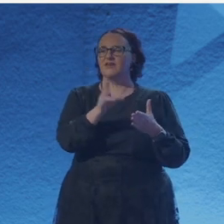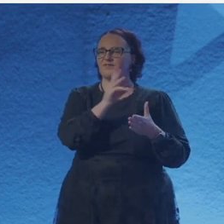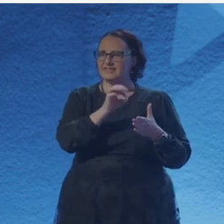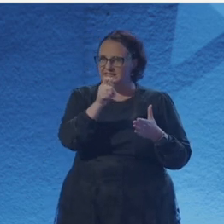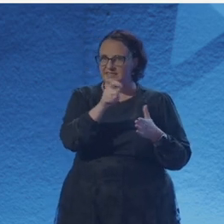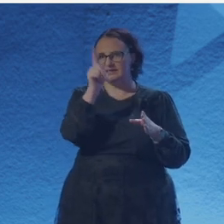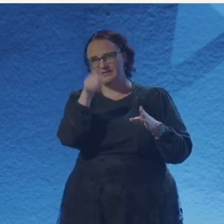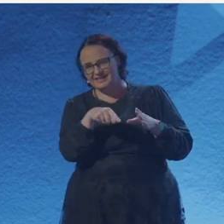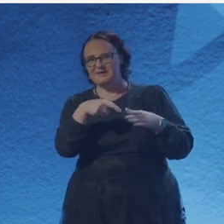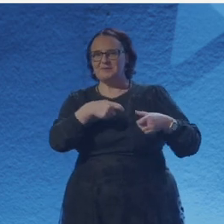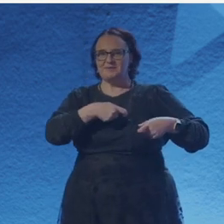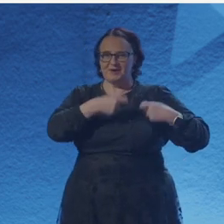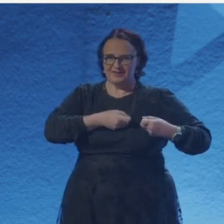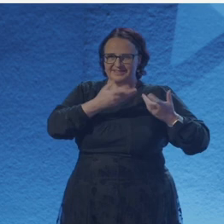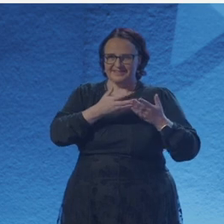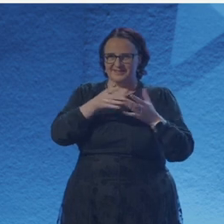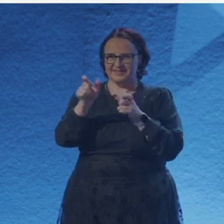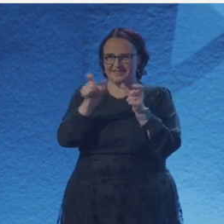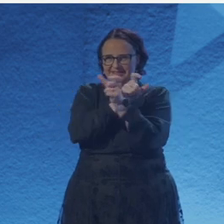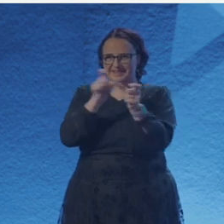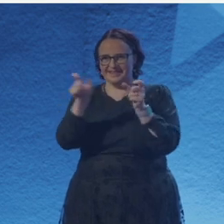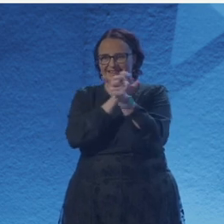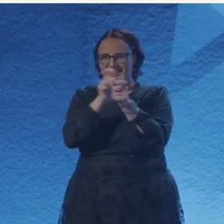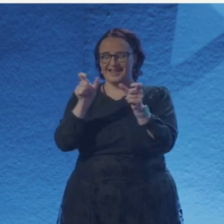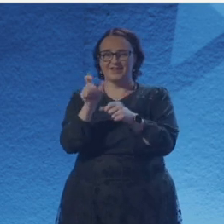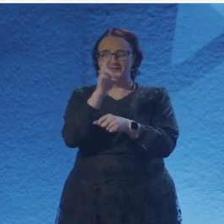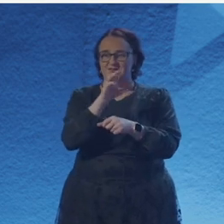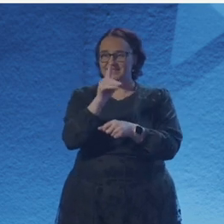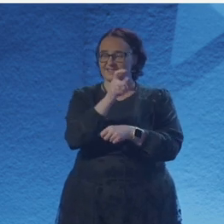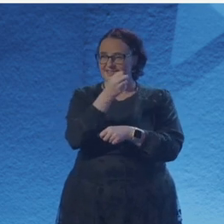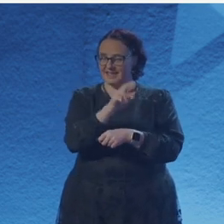I felt like perhaps it was too niche, but apparently not. So that makes me very happy.